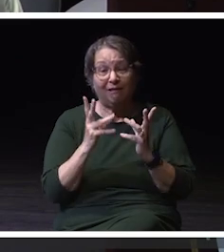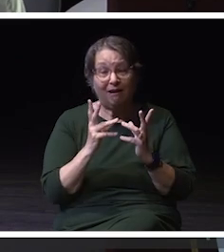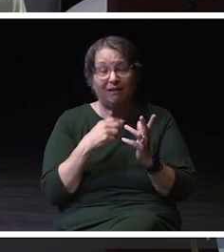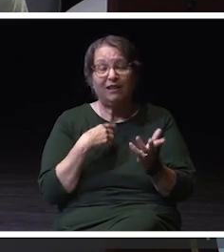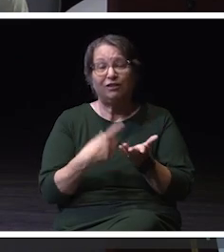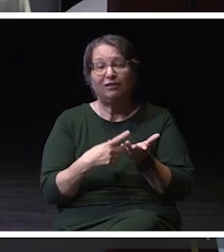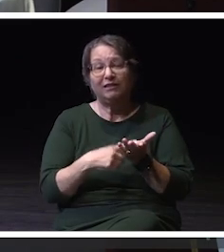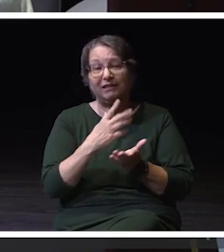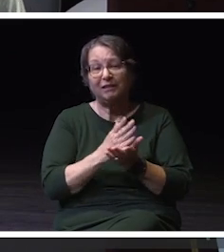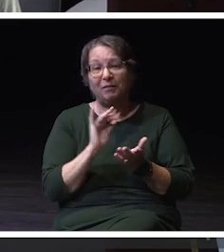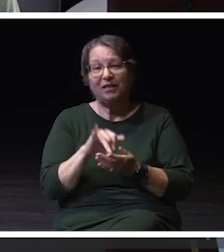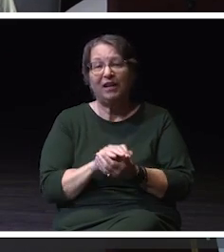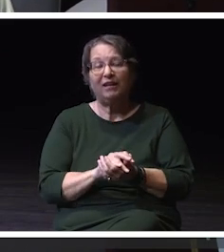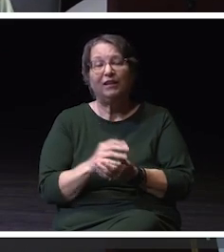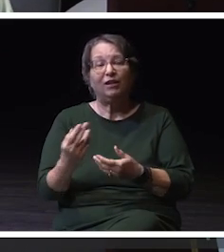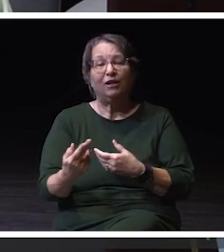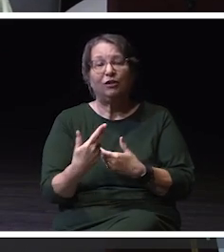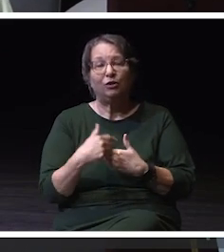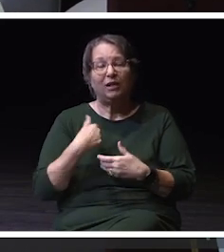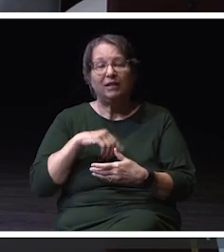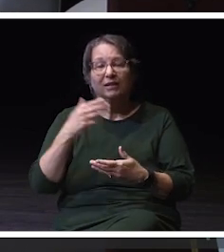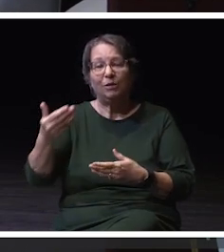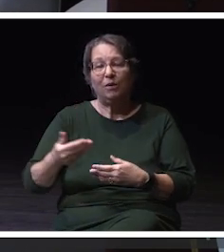Please join us in welcoming to the stage Anneka Lisberg.